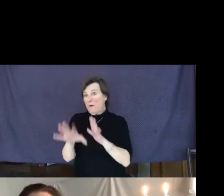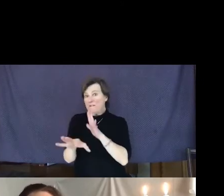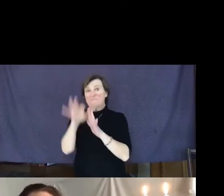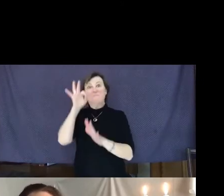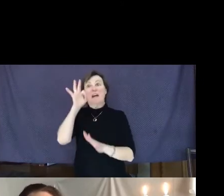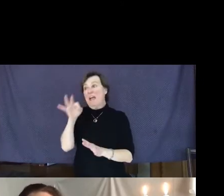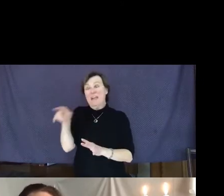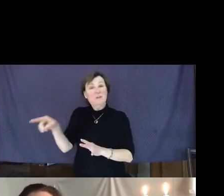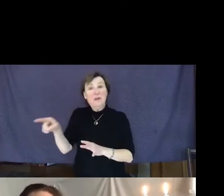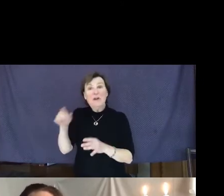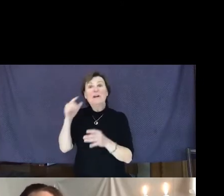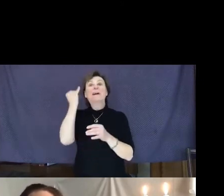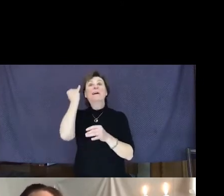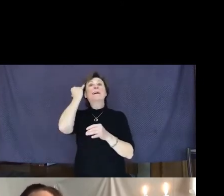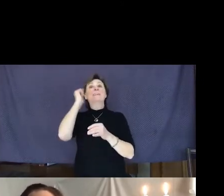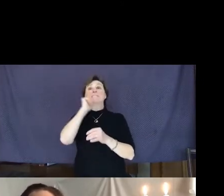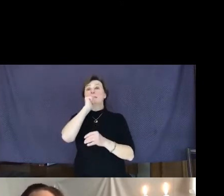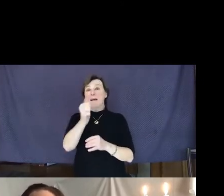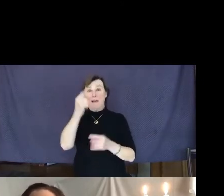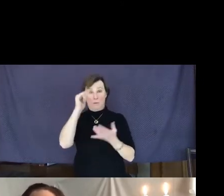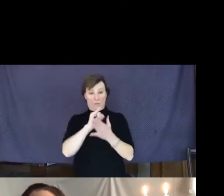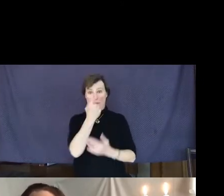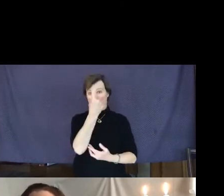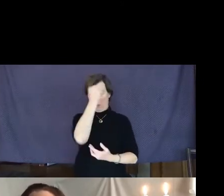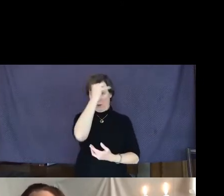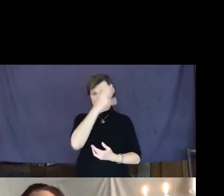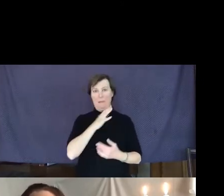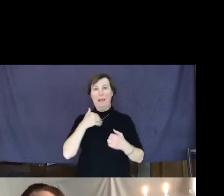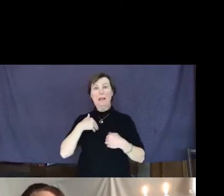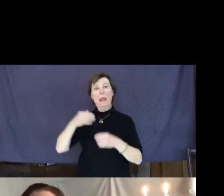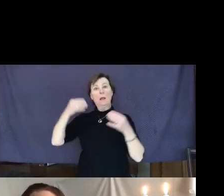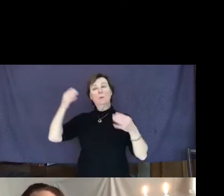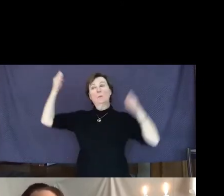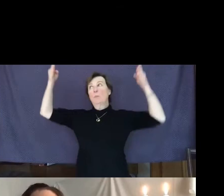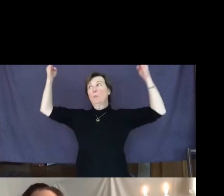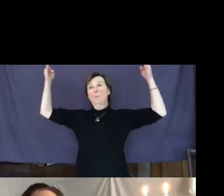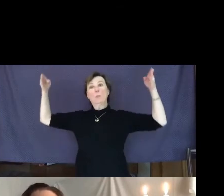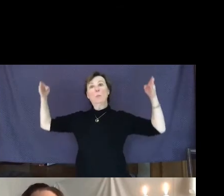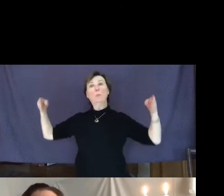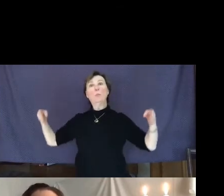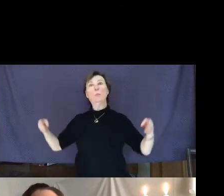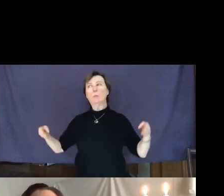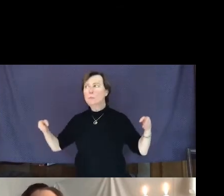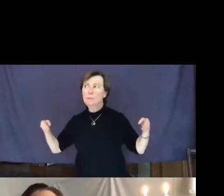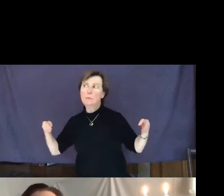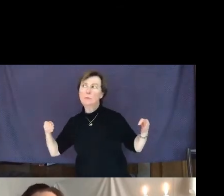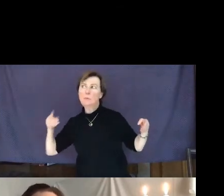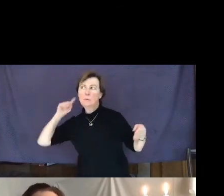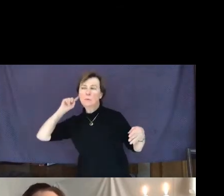for this man who had his window down and stopped and responded to a single